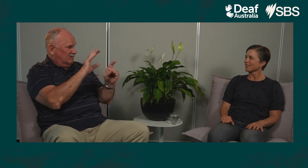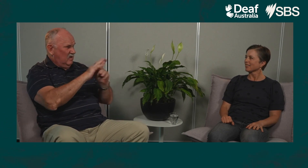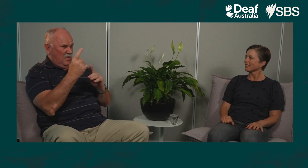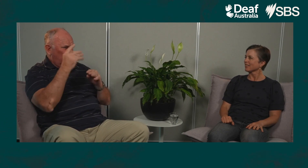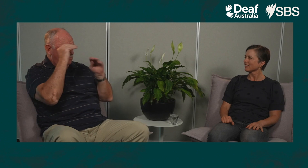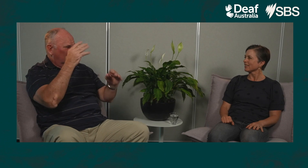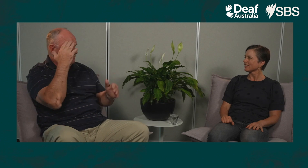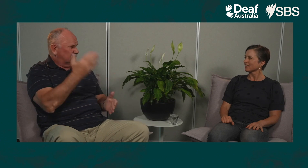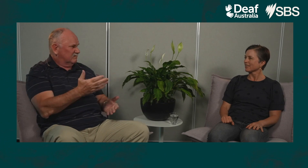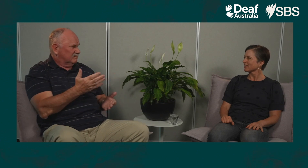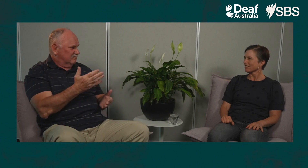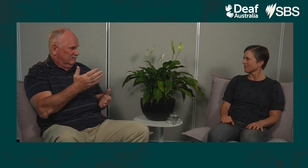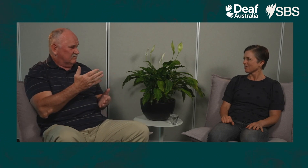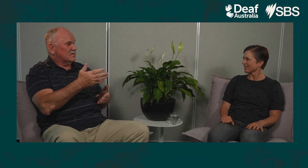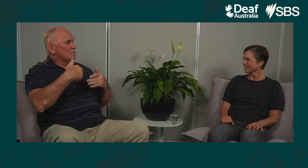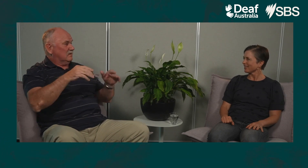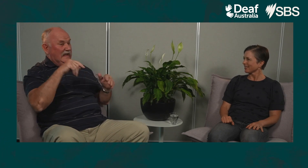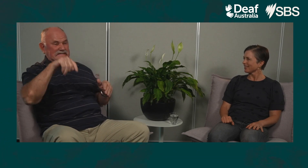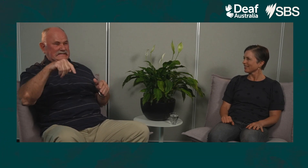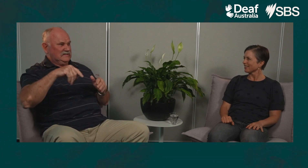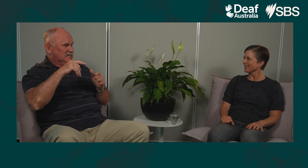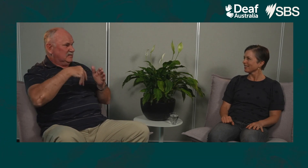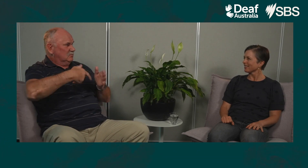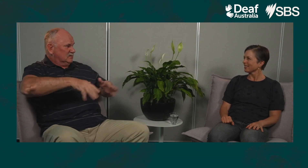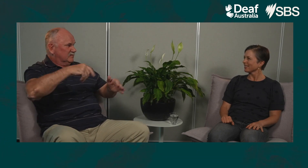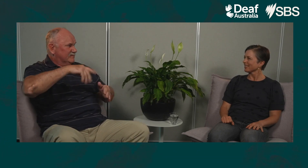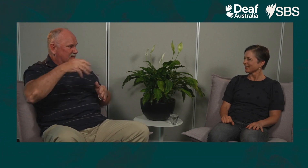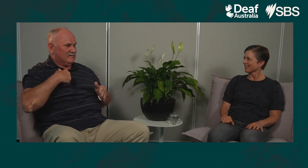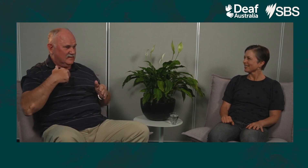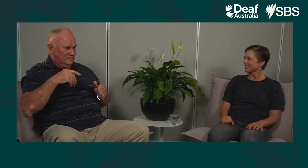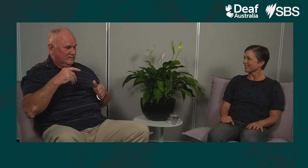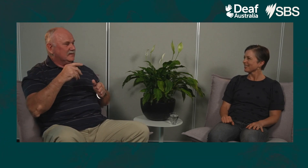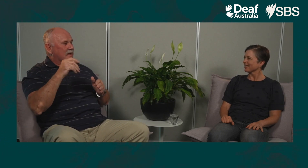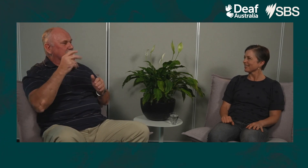I mean, who knows how he came up with this idea, and he drives down the street where this young woman lives.